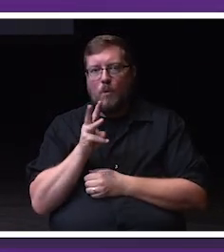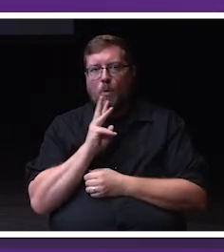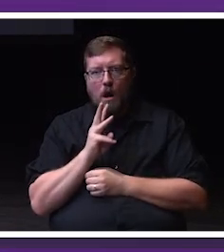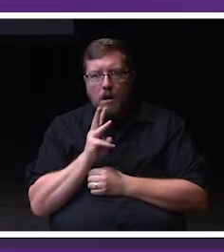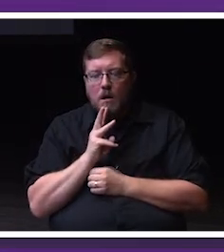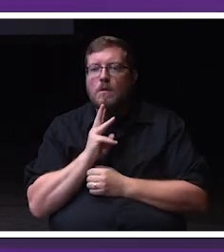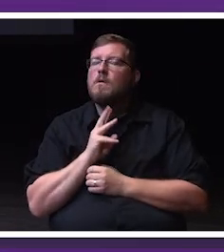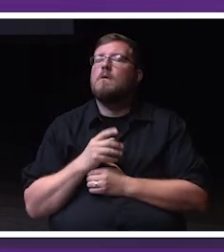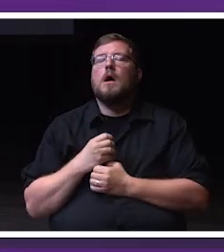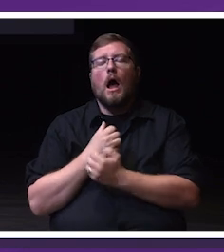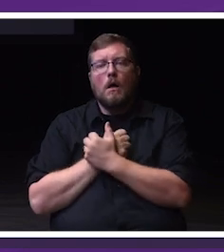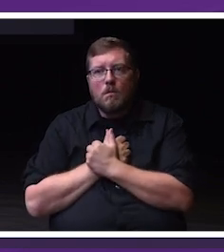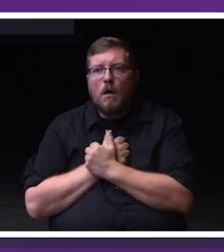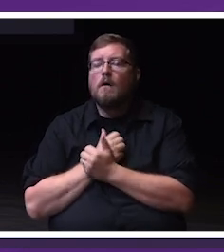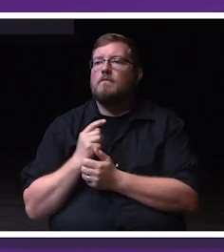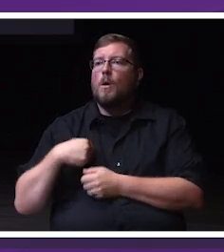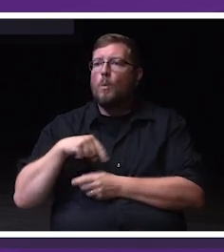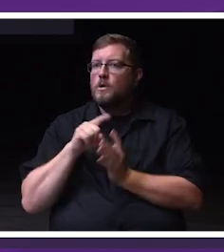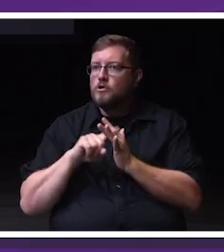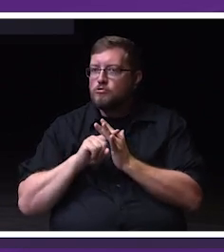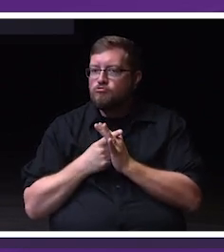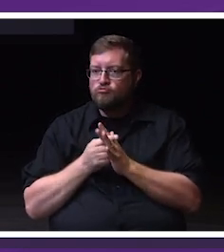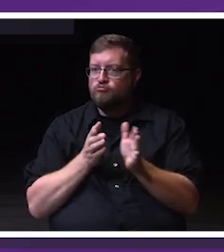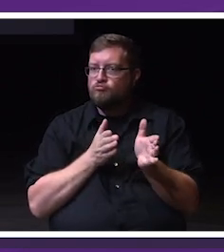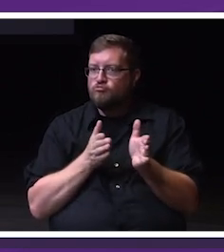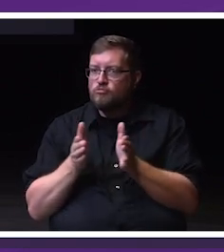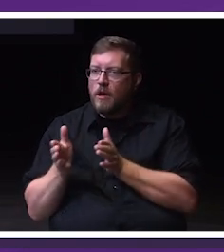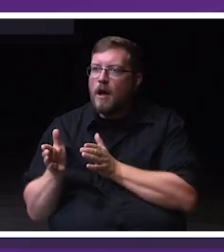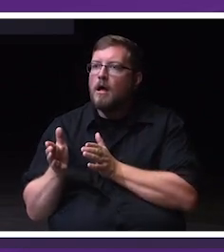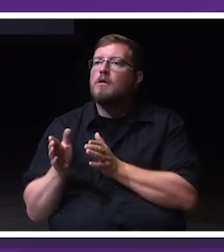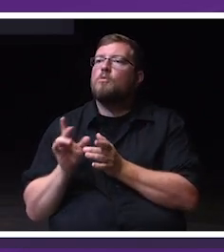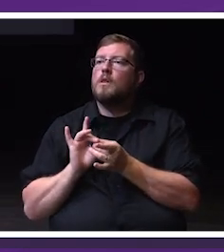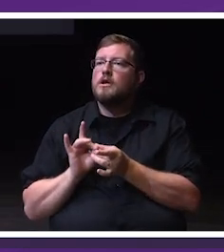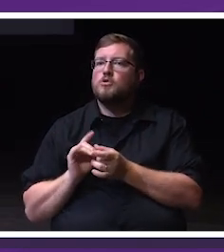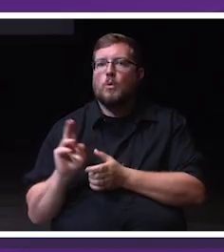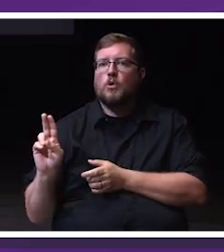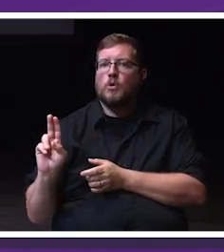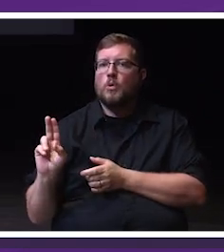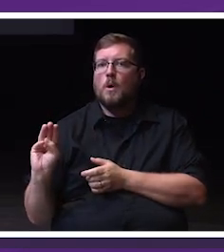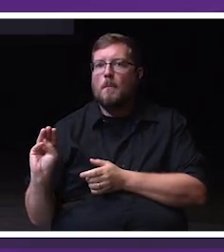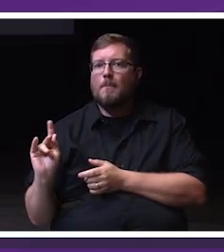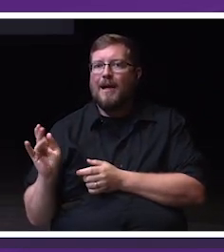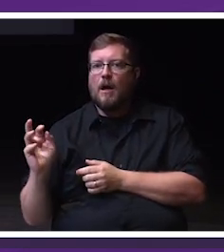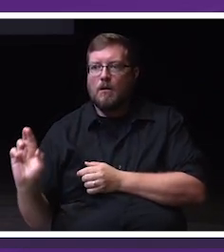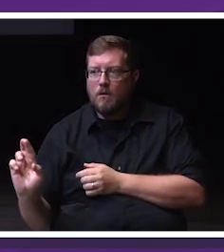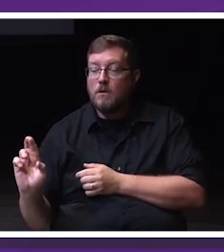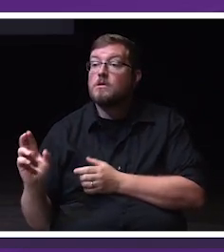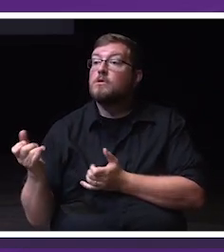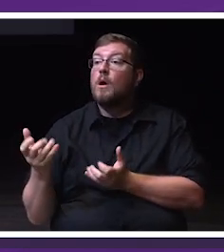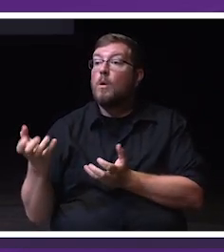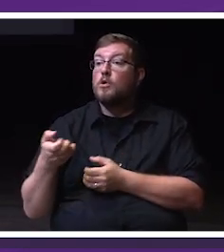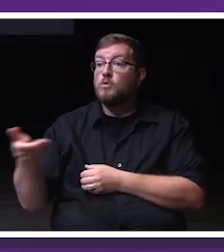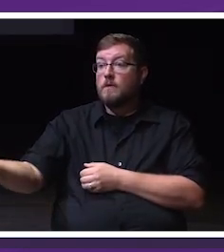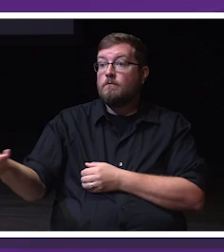an initiative based on on U Matter. And so I want to invite, as we circle back to that space